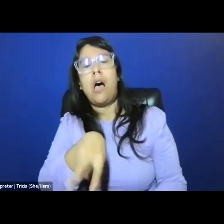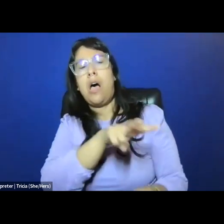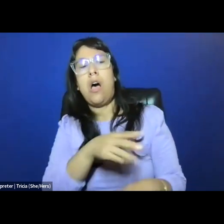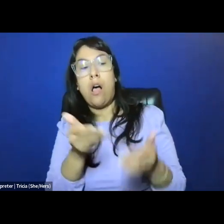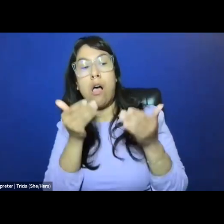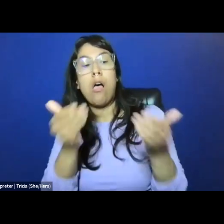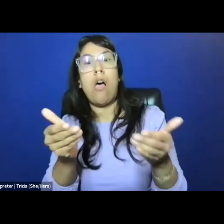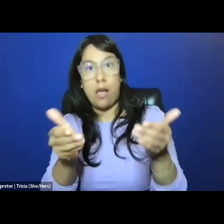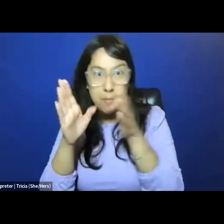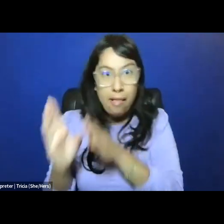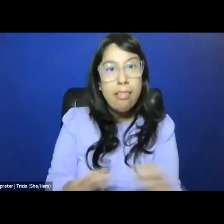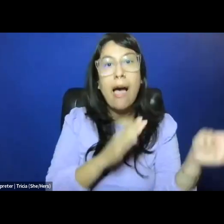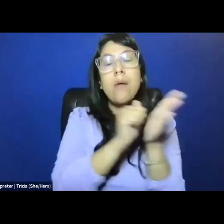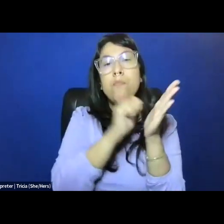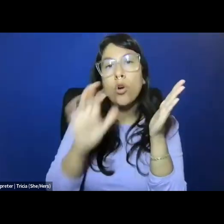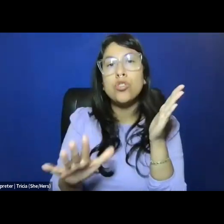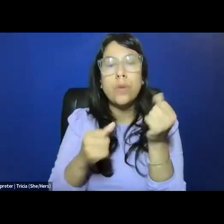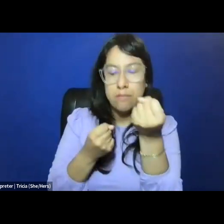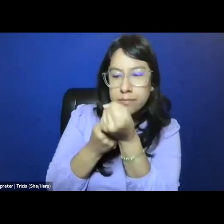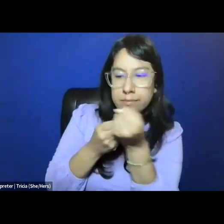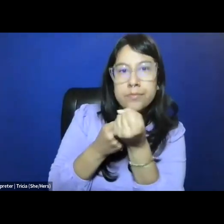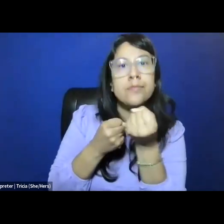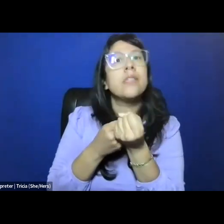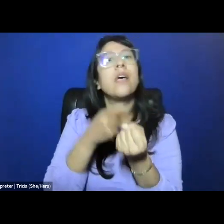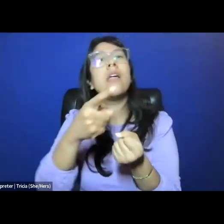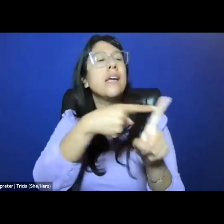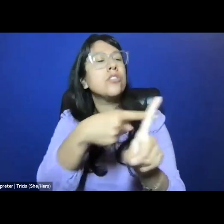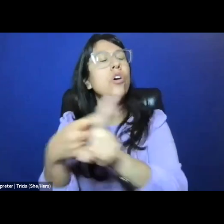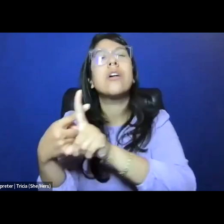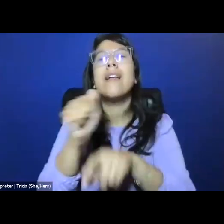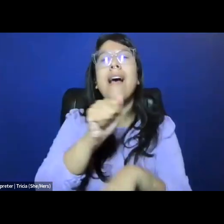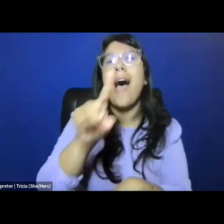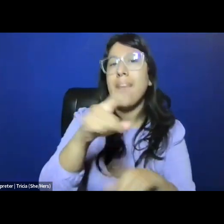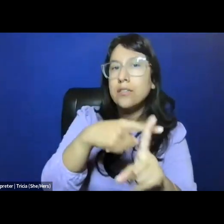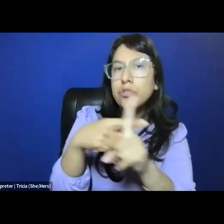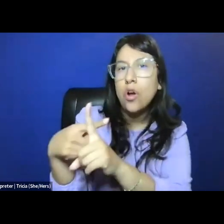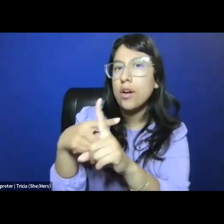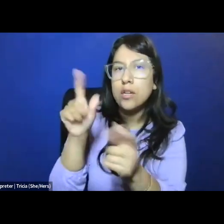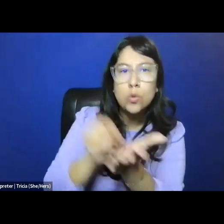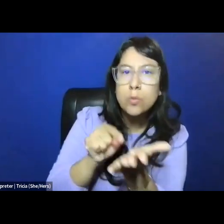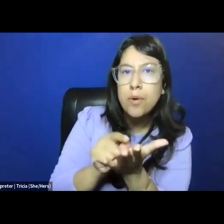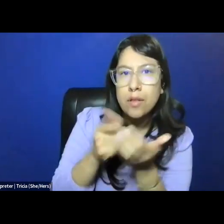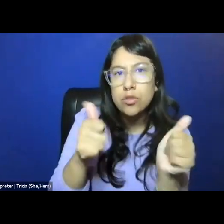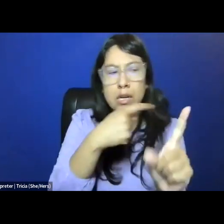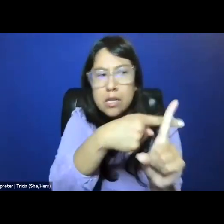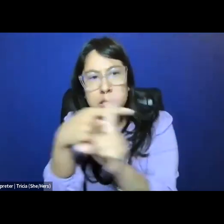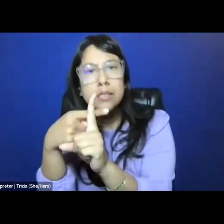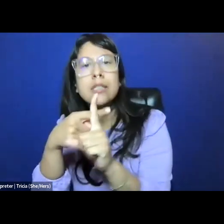with aiding and abetting. They targeted advertisements, they targeted newspapers, they targeted billboards.